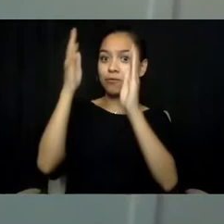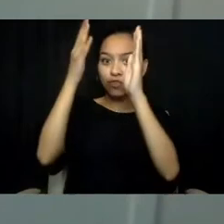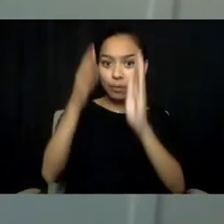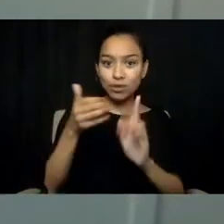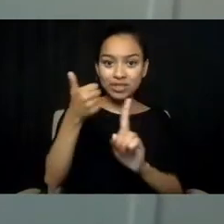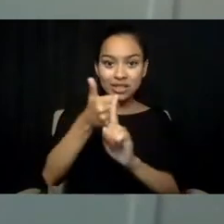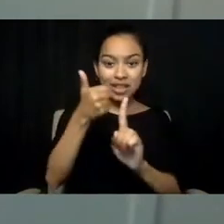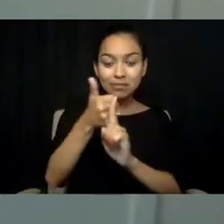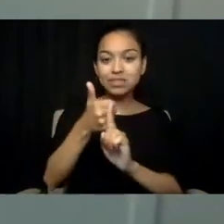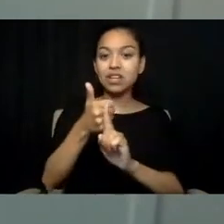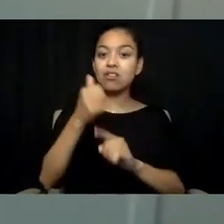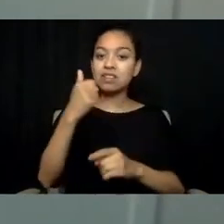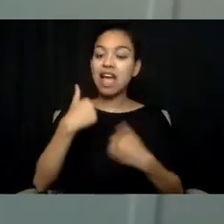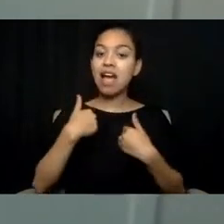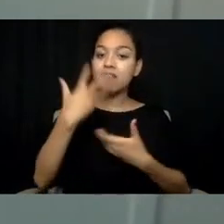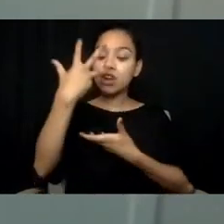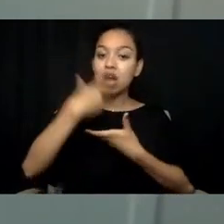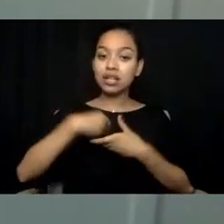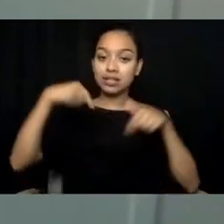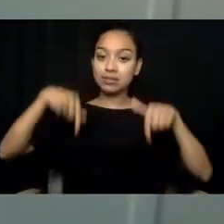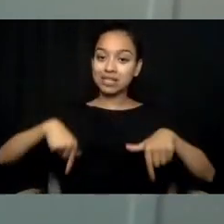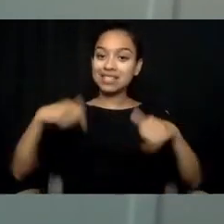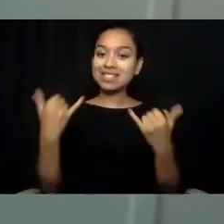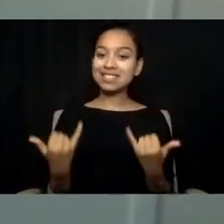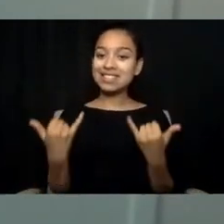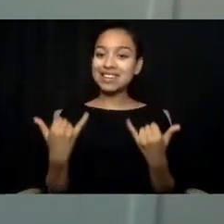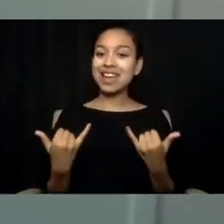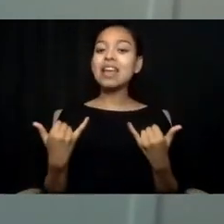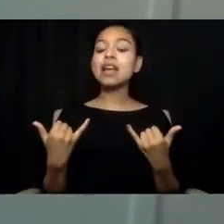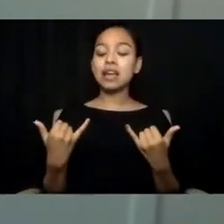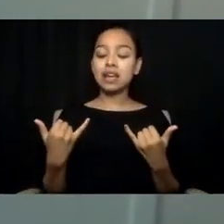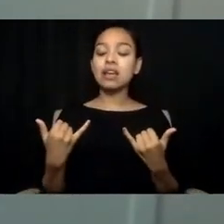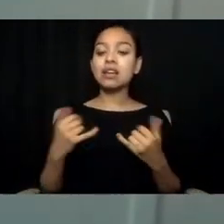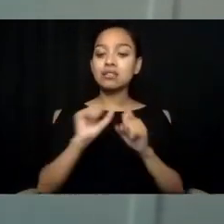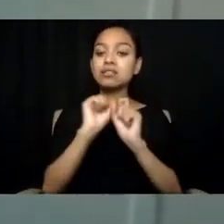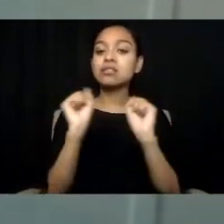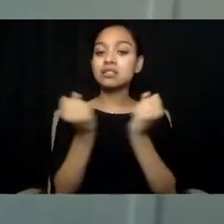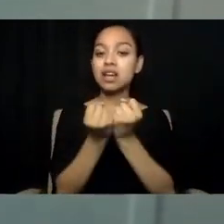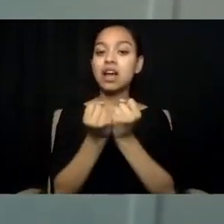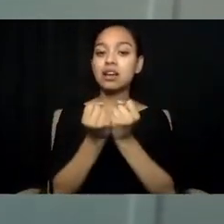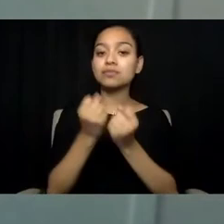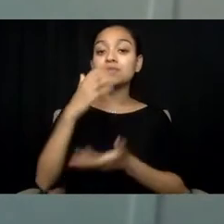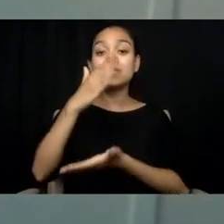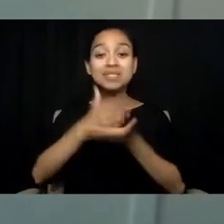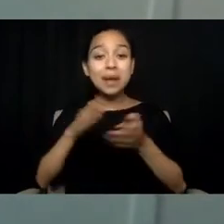As well, some behaviors of autism can be mistaken for warning signs of suicide.